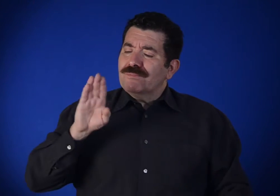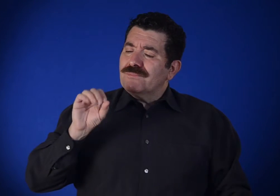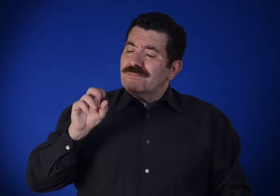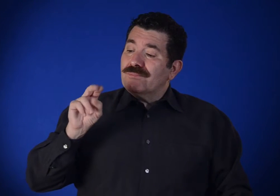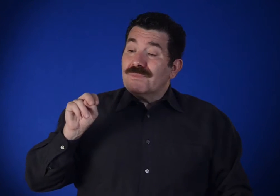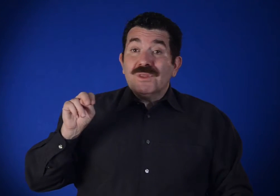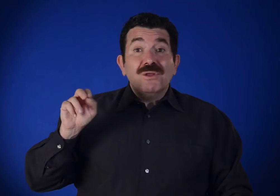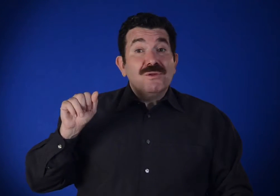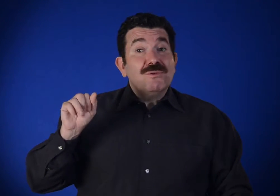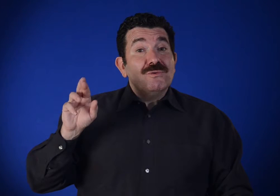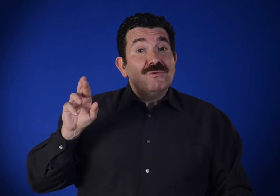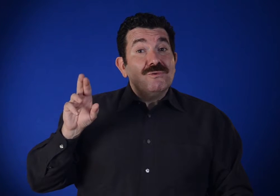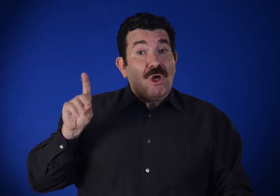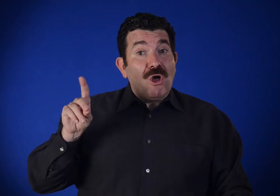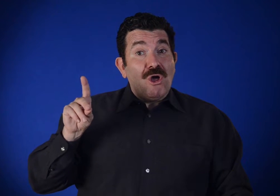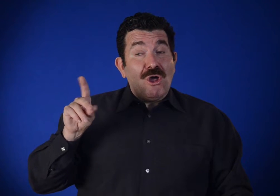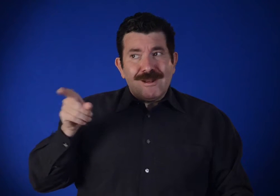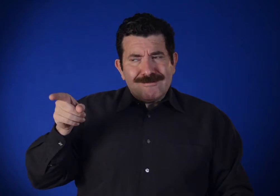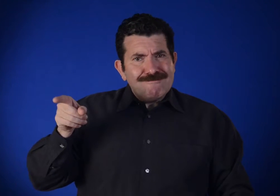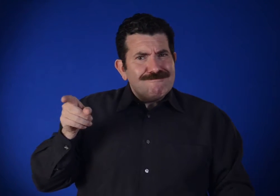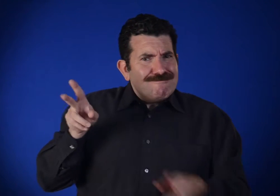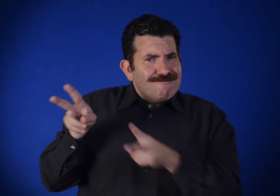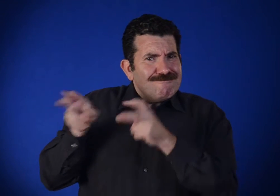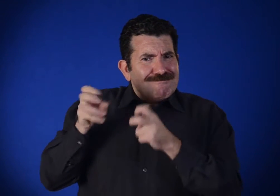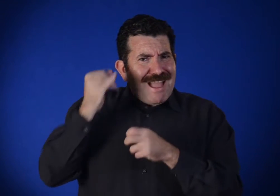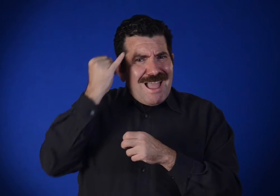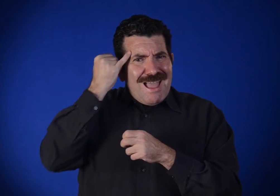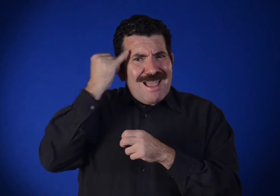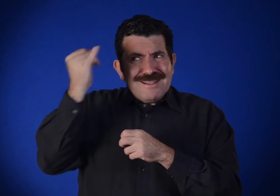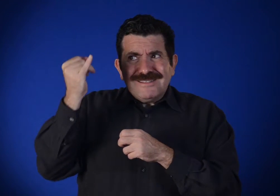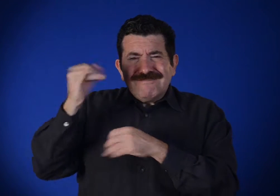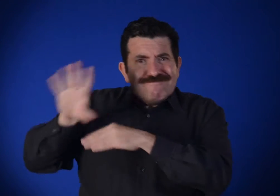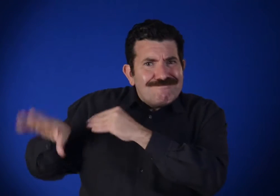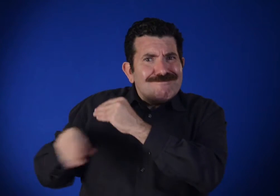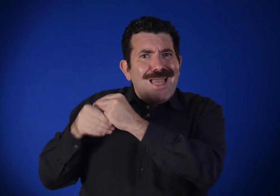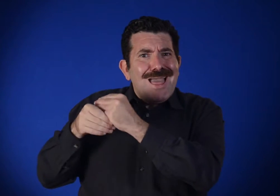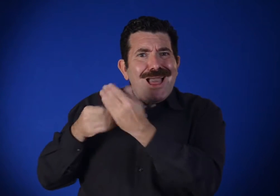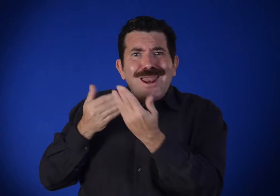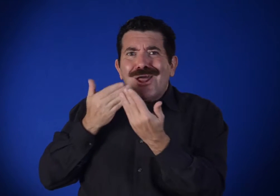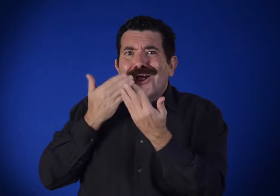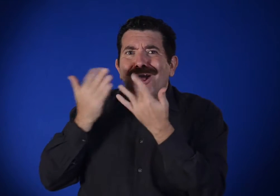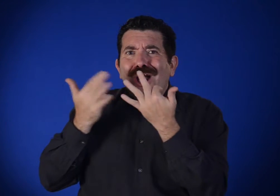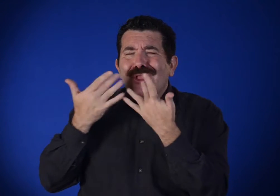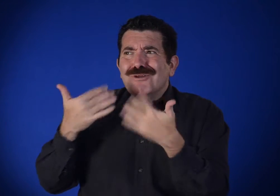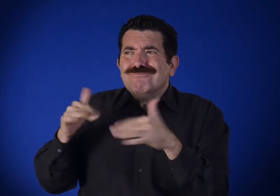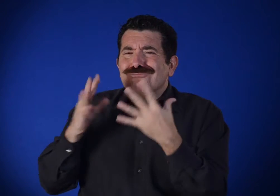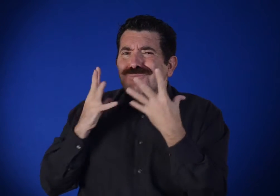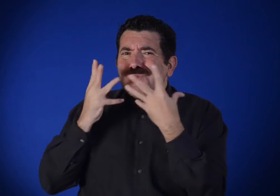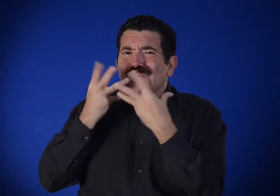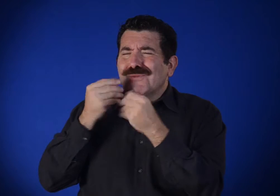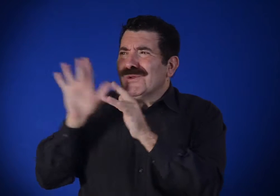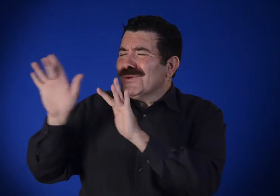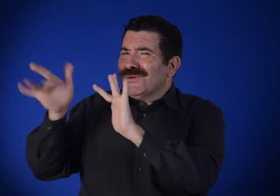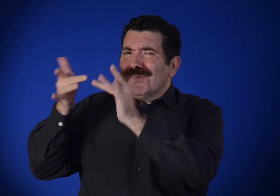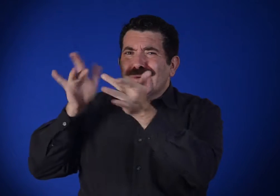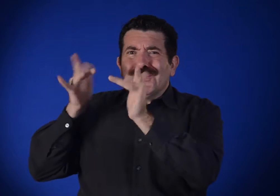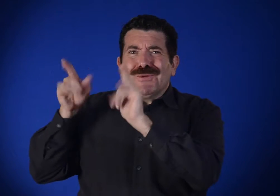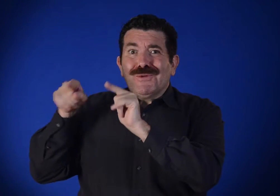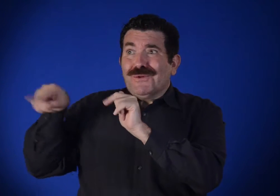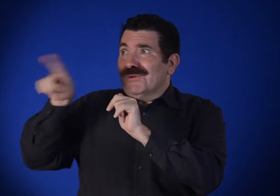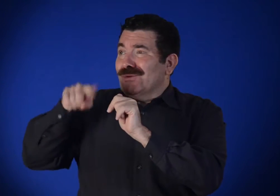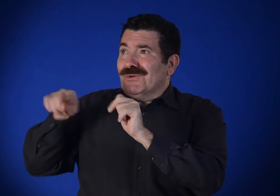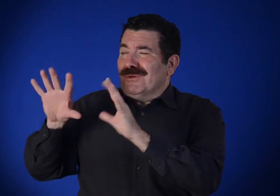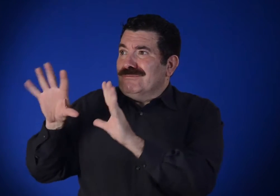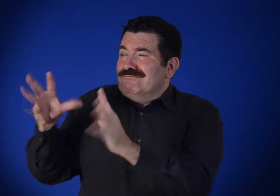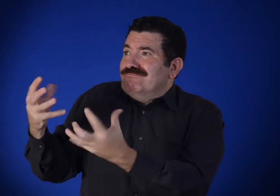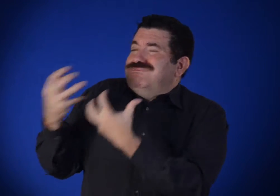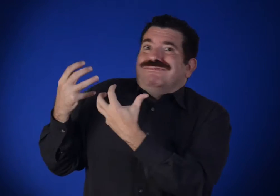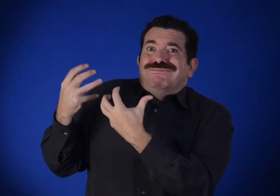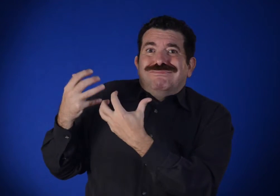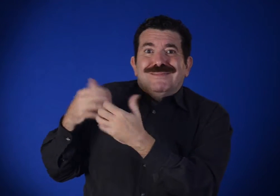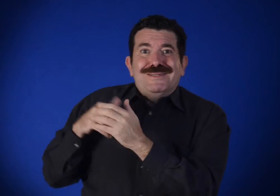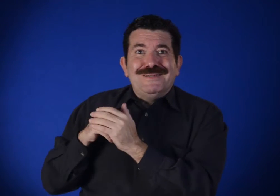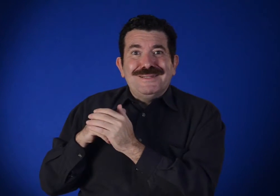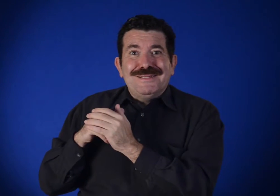Bonnard combined that subject with a vibrant color palette,